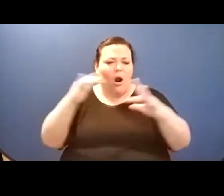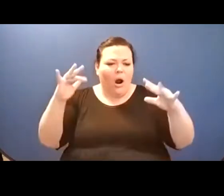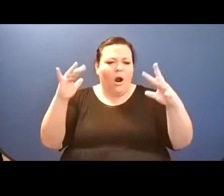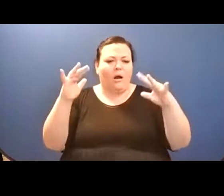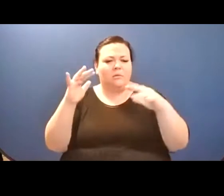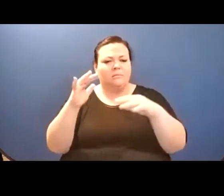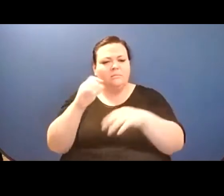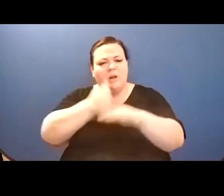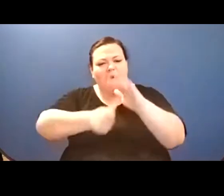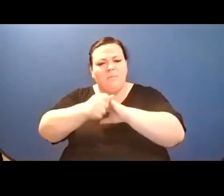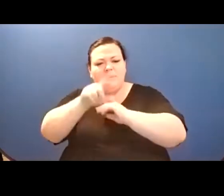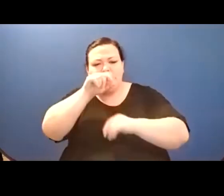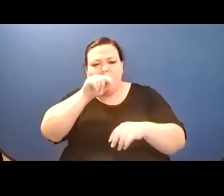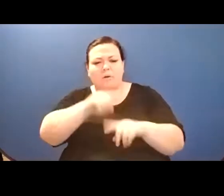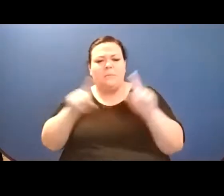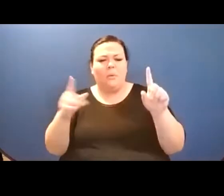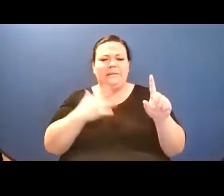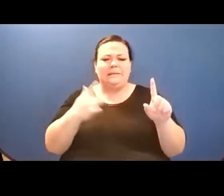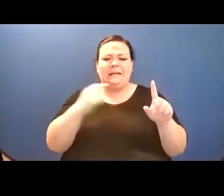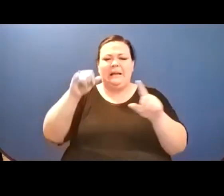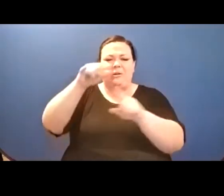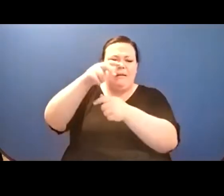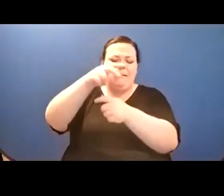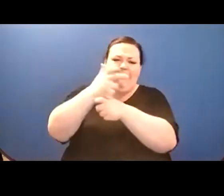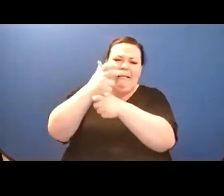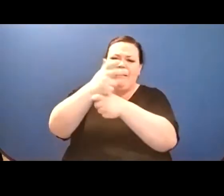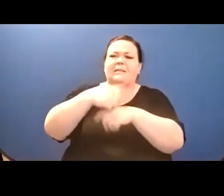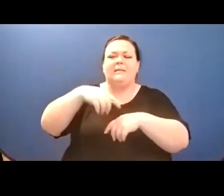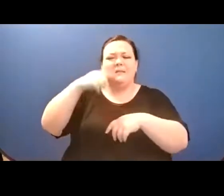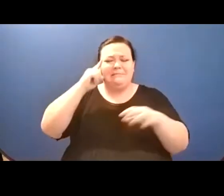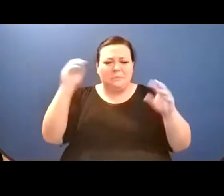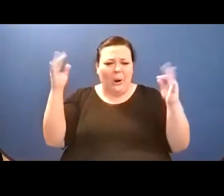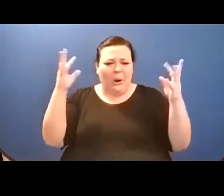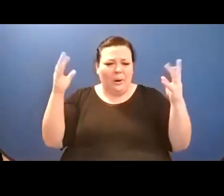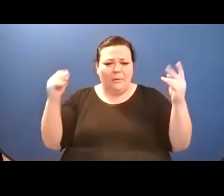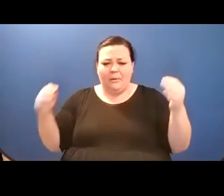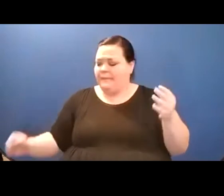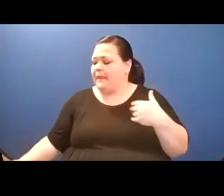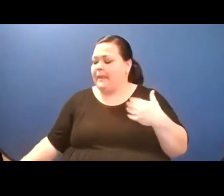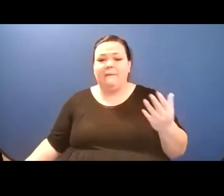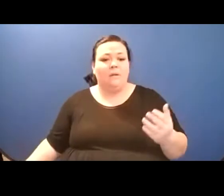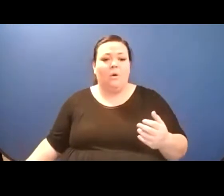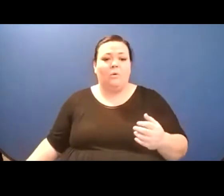against my leg/ and wish for a reassuring love like mine for him./ We walk past the fake rock